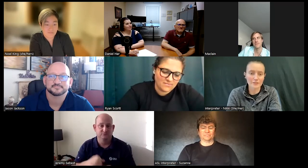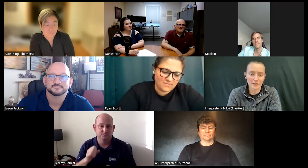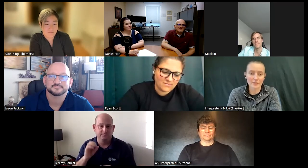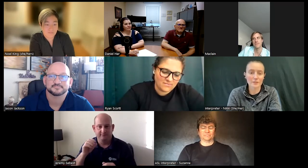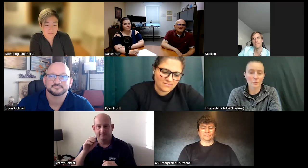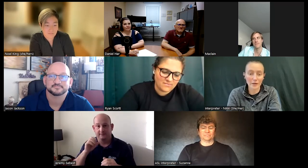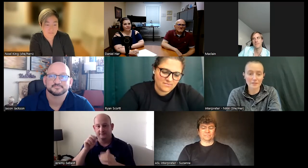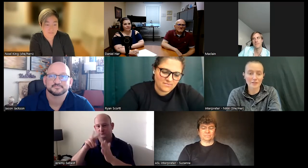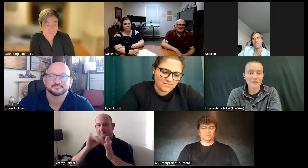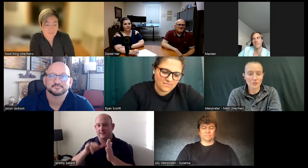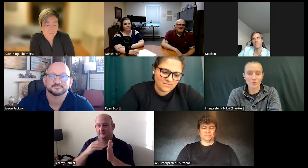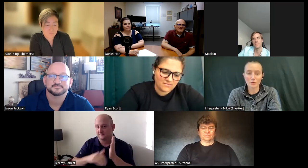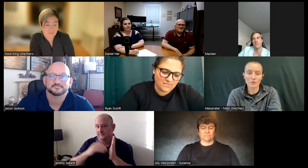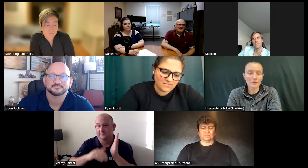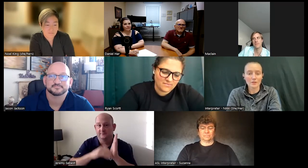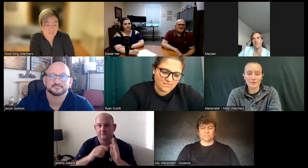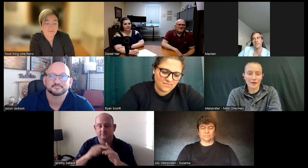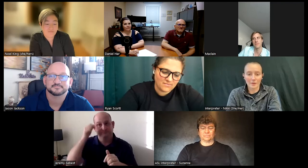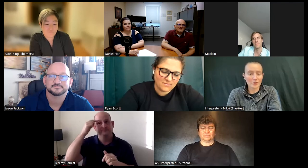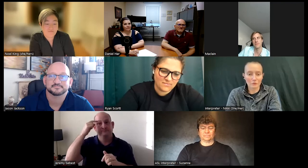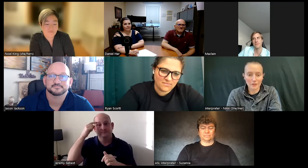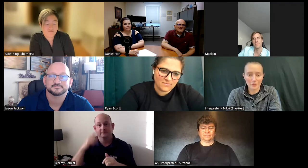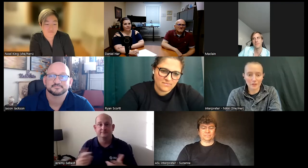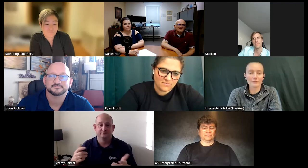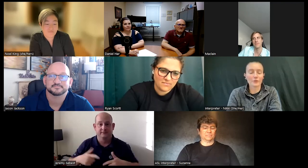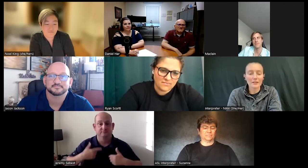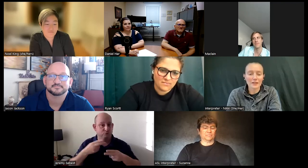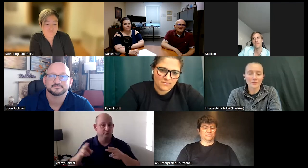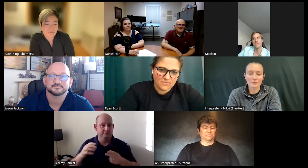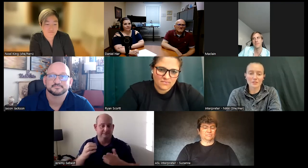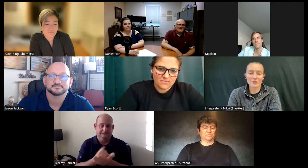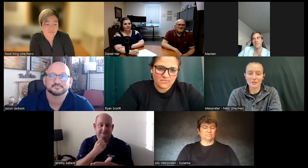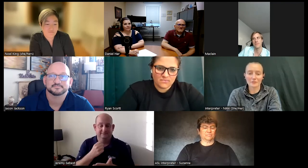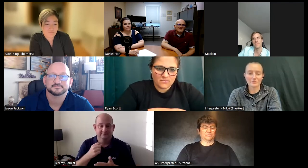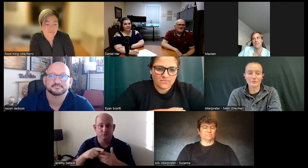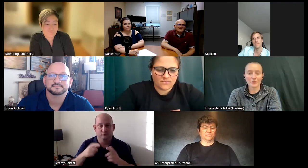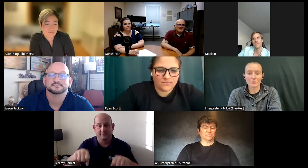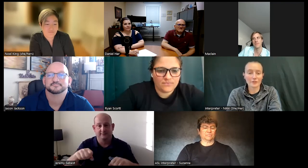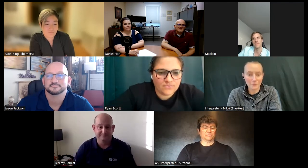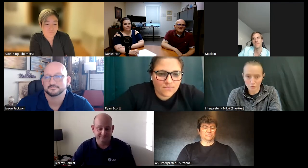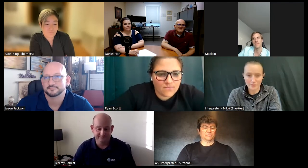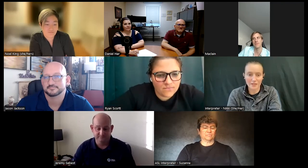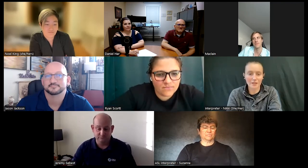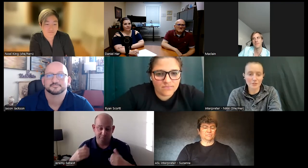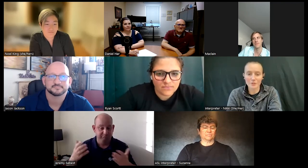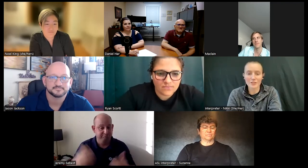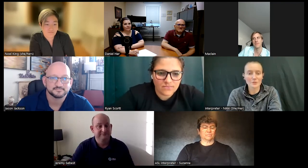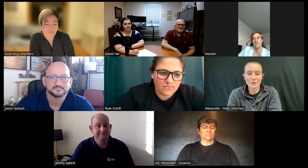different settings and ways to um you know fill up your life reading that always makes me think of you know life is short take opportunities when